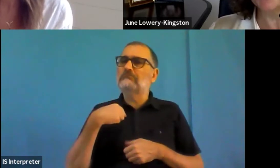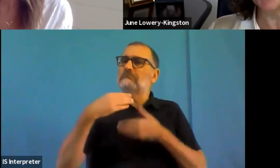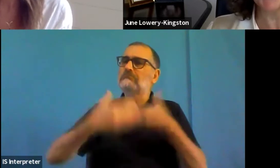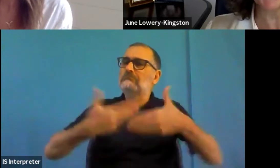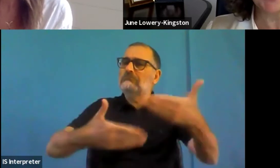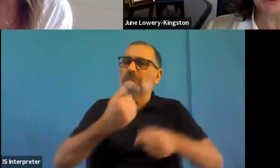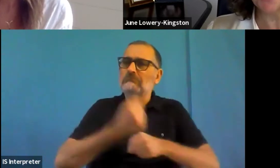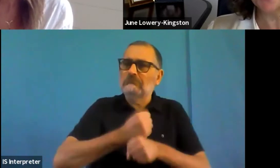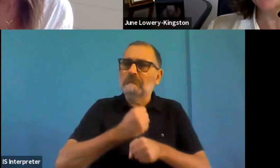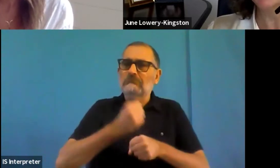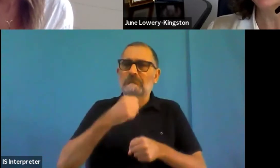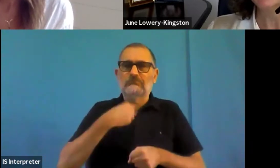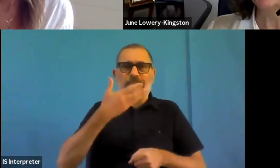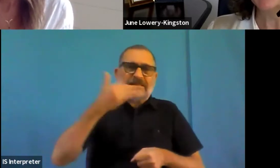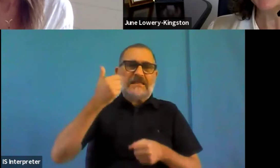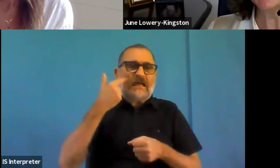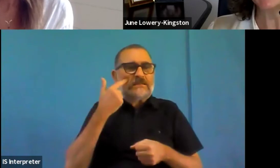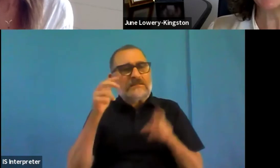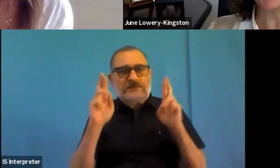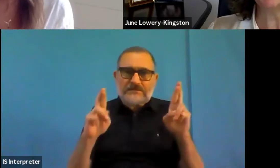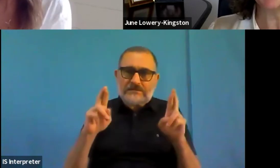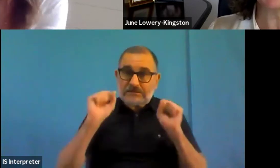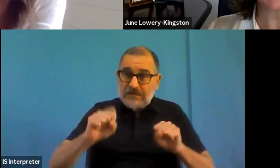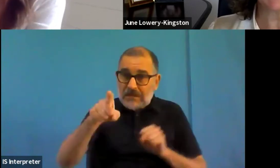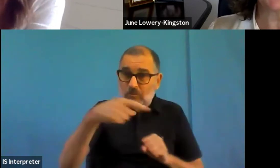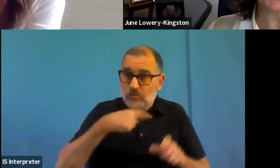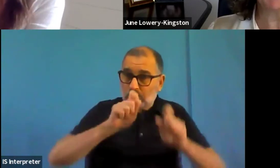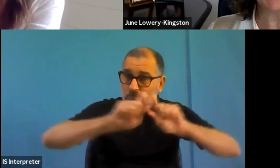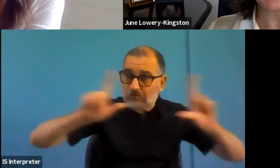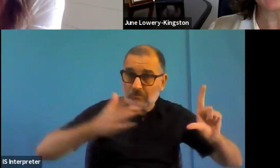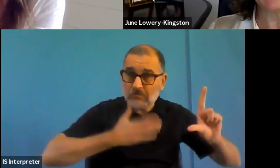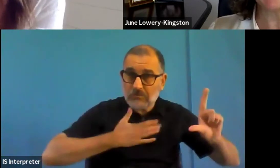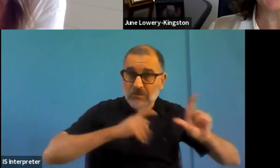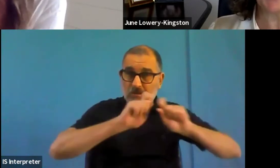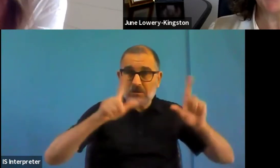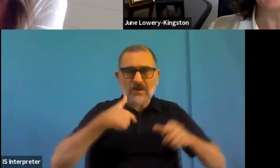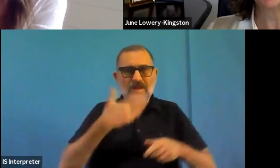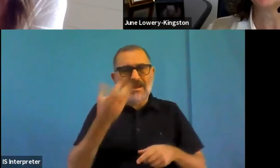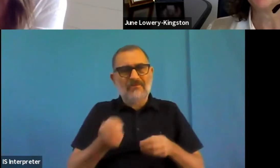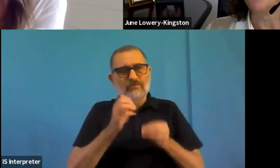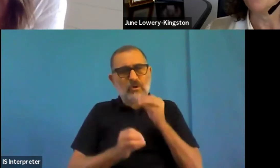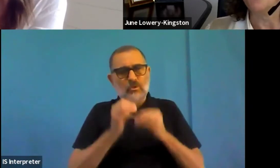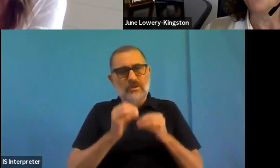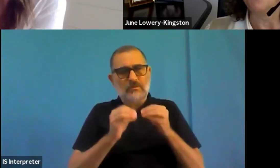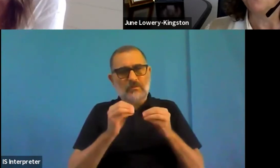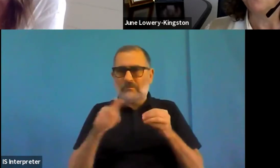I'm not really sure how to get rid of them. But I hope that's not going to be disturbing. Is that okay? We see your screen fine.